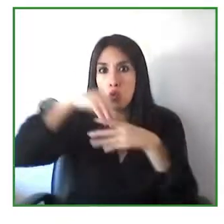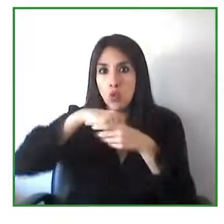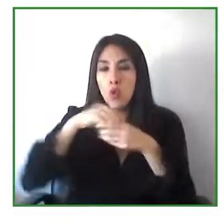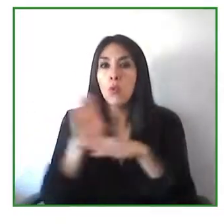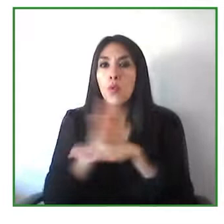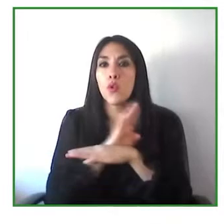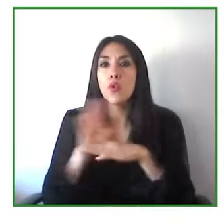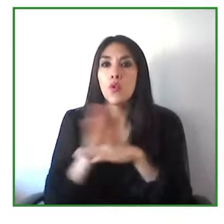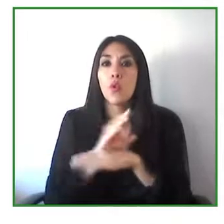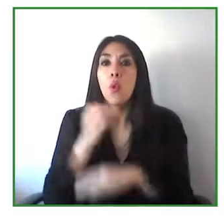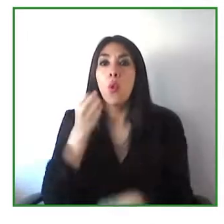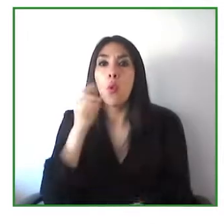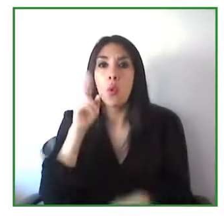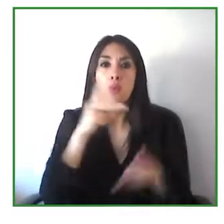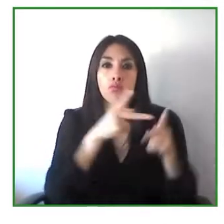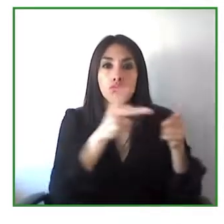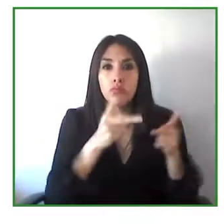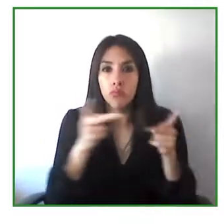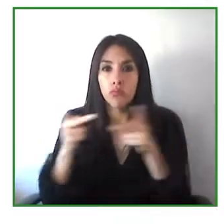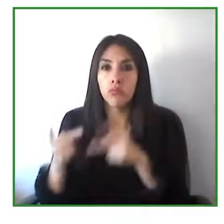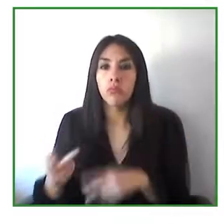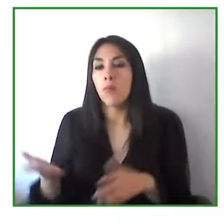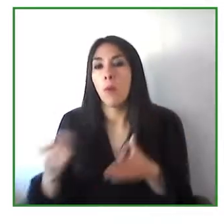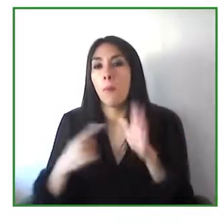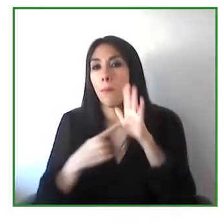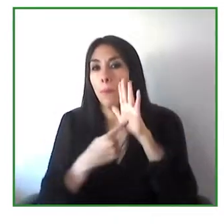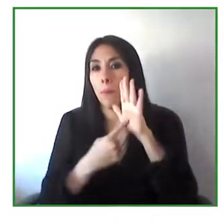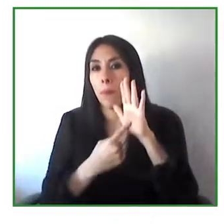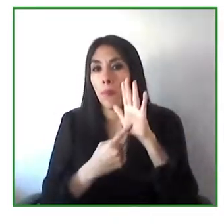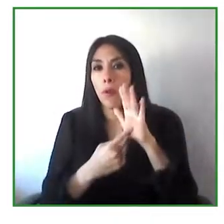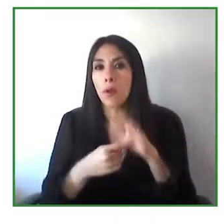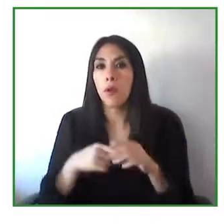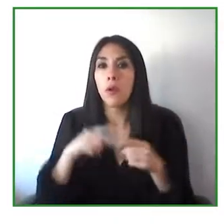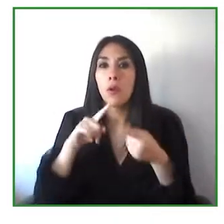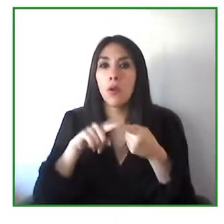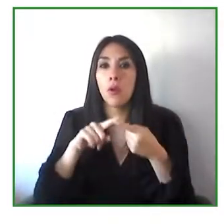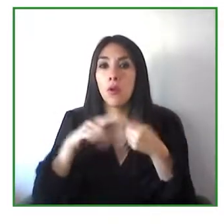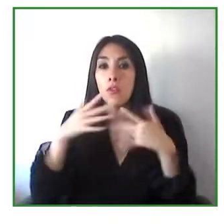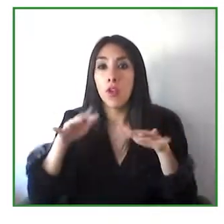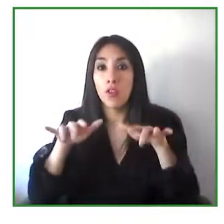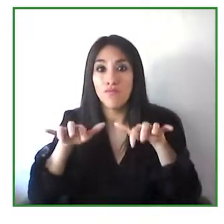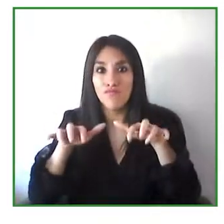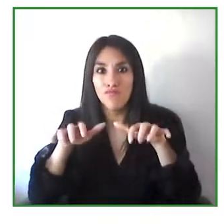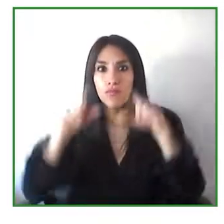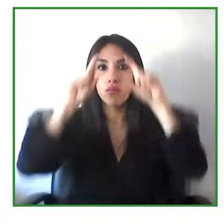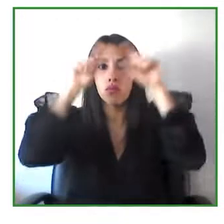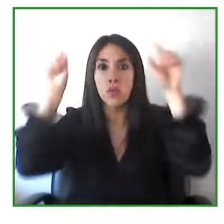technologies now like screen readers and all kind of embedded text-to-speech functionalities